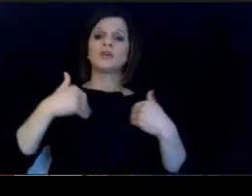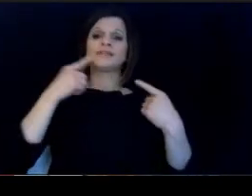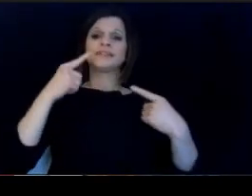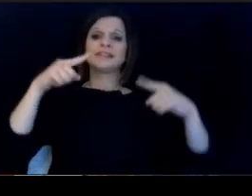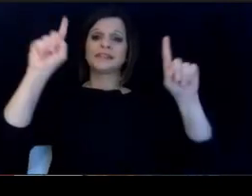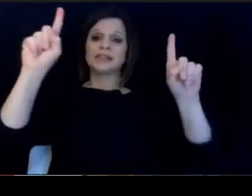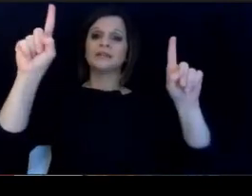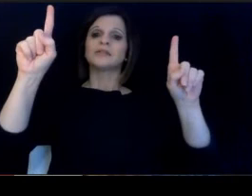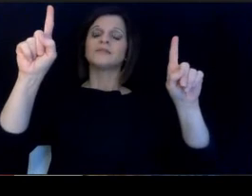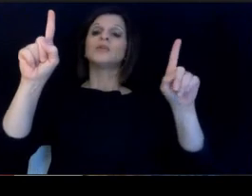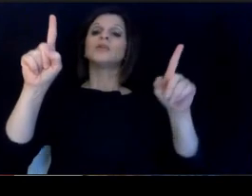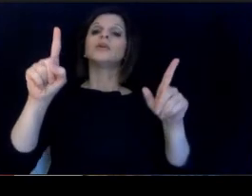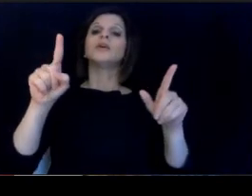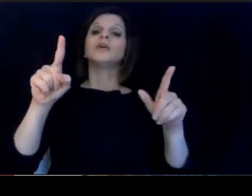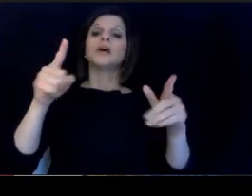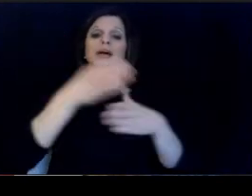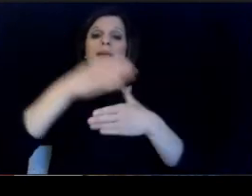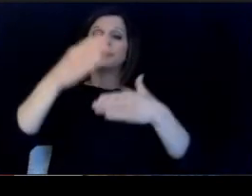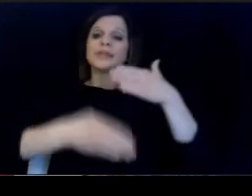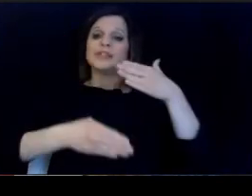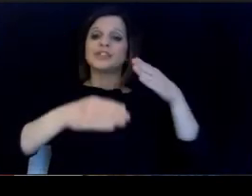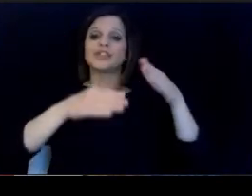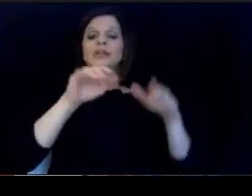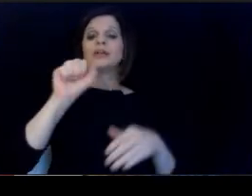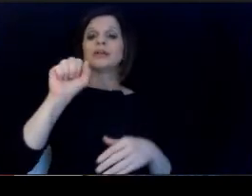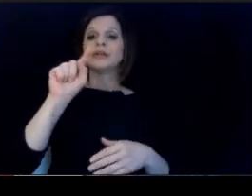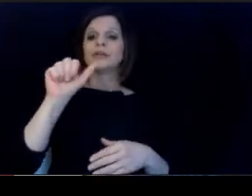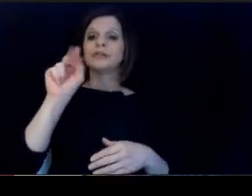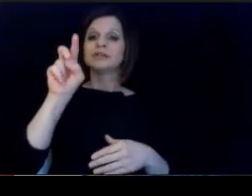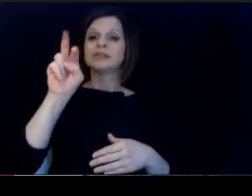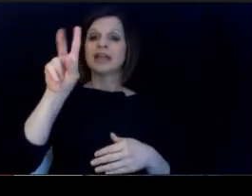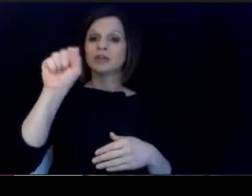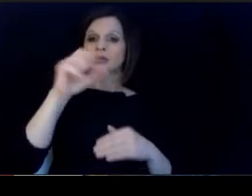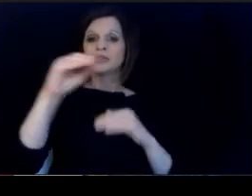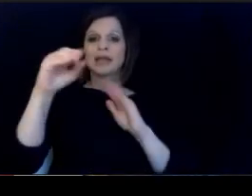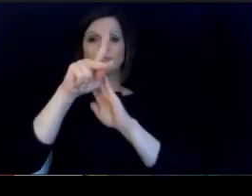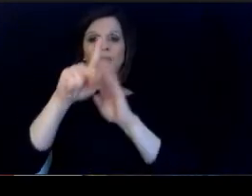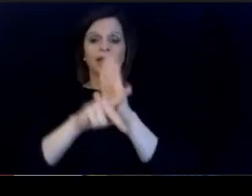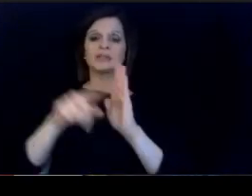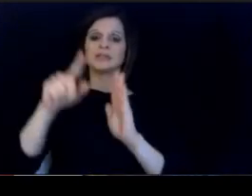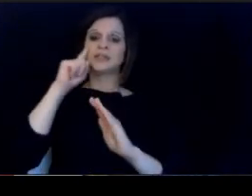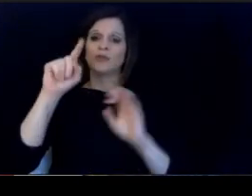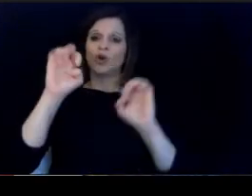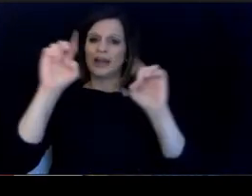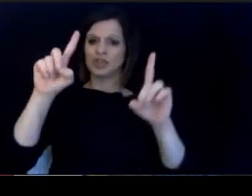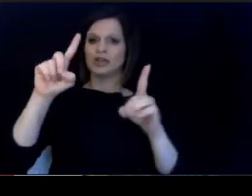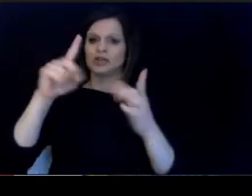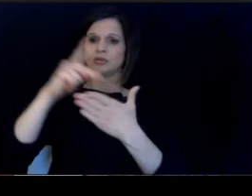set of completion standards and processes for educator. preparation programs. So I want to.